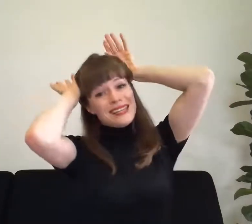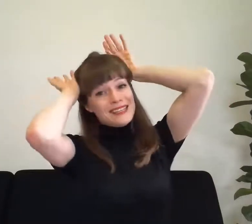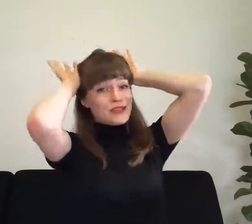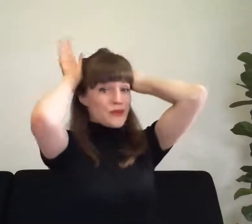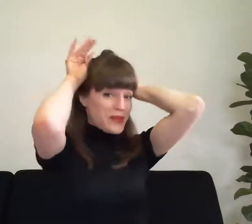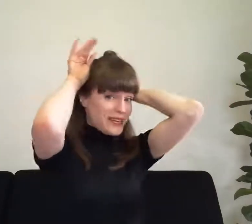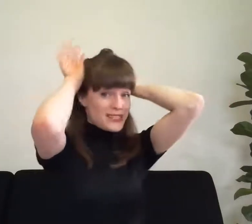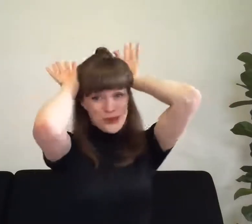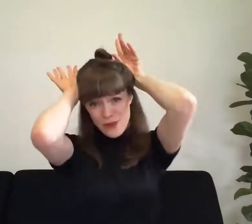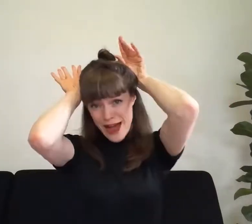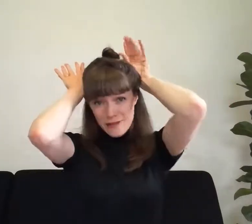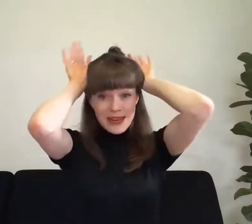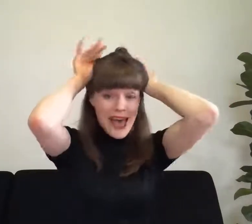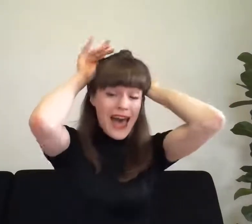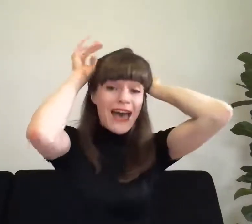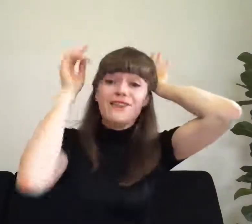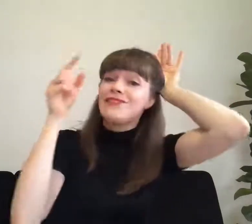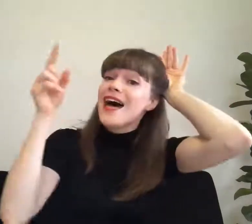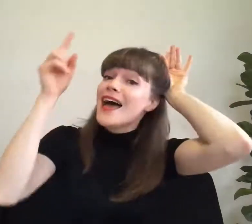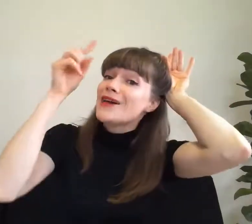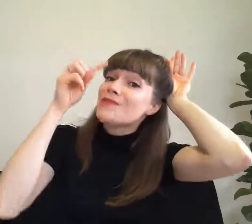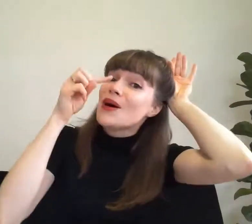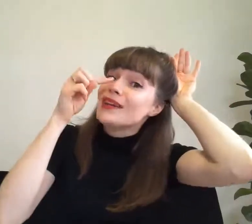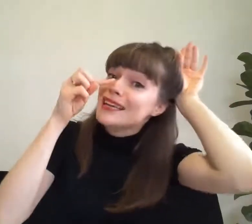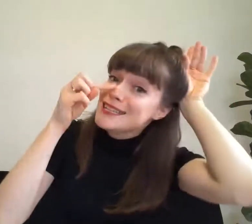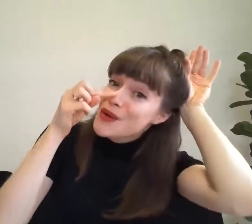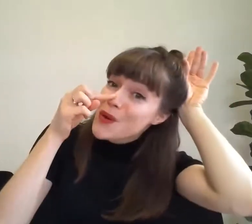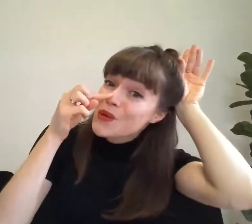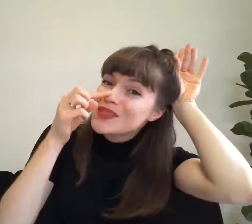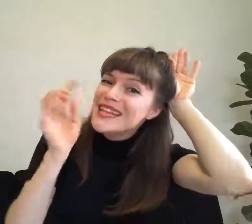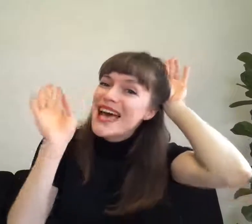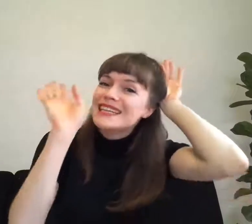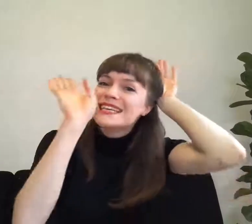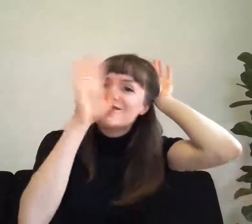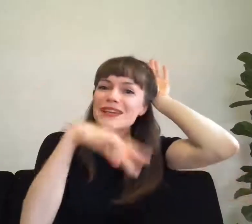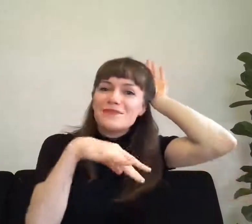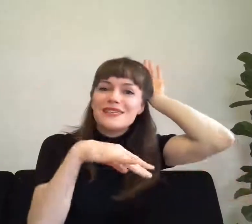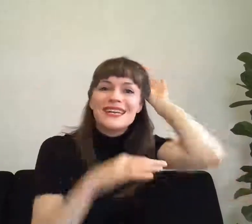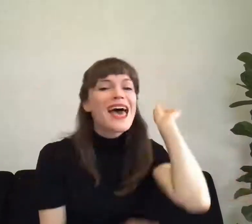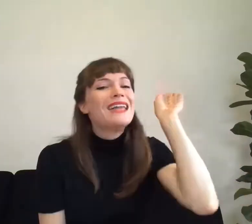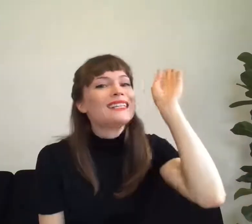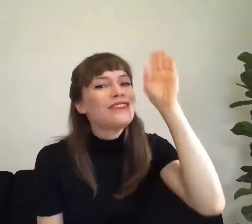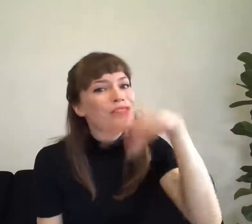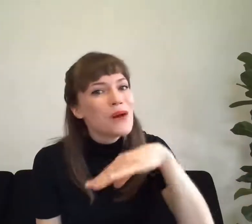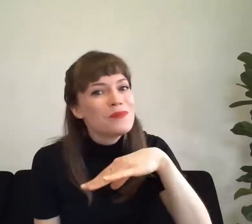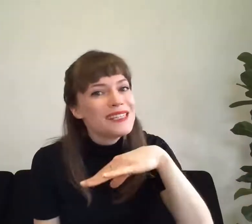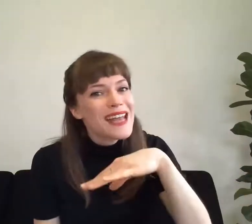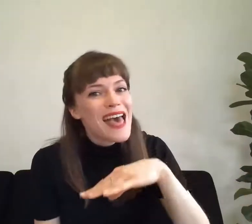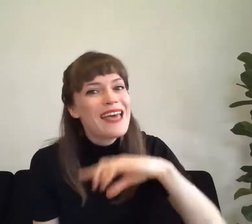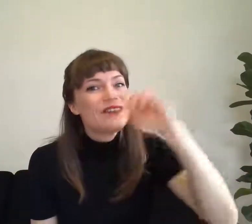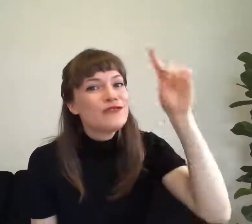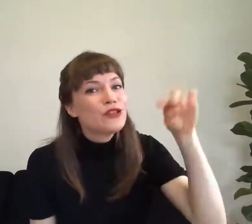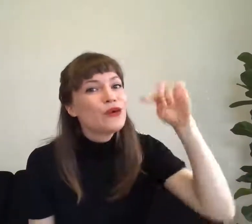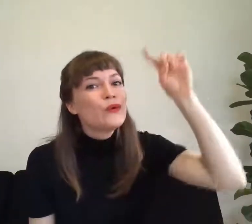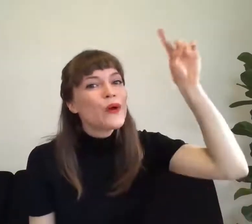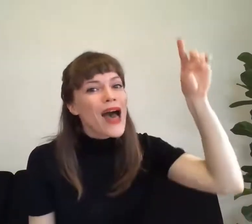Little Peter Rabbit had a fly upon his nose and he flipped it and he flopped it and it flew away